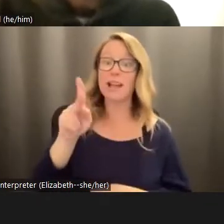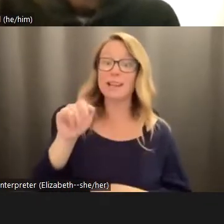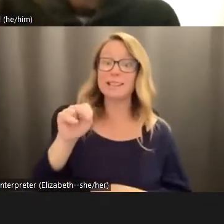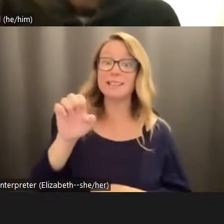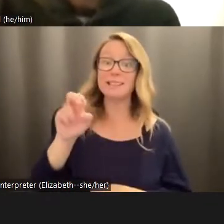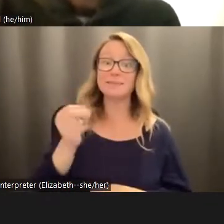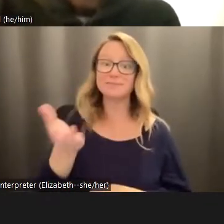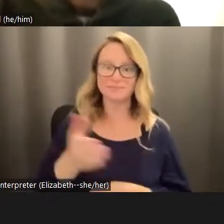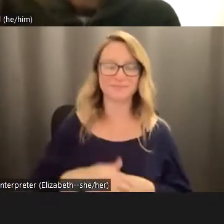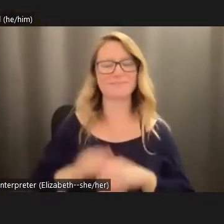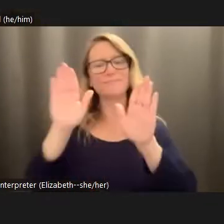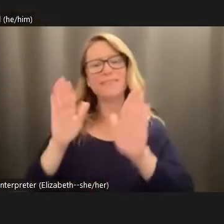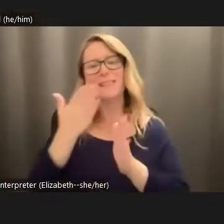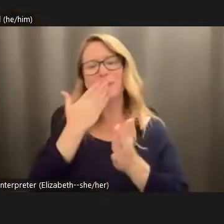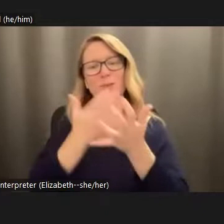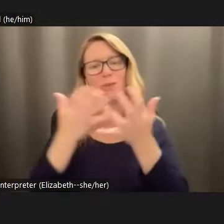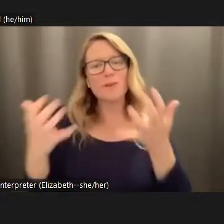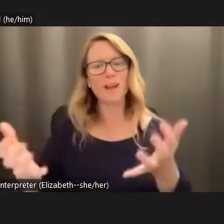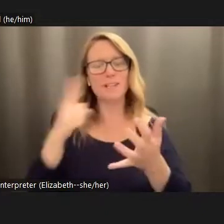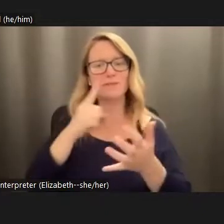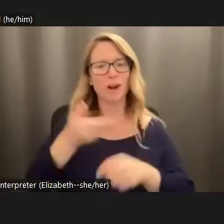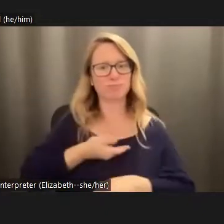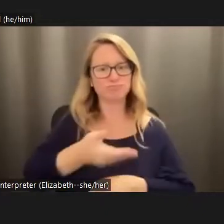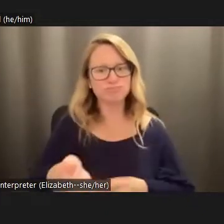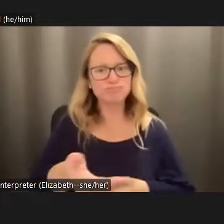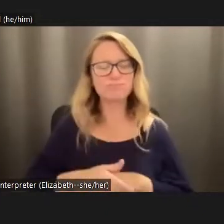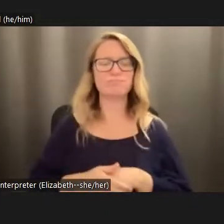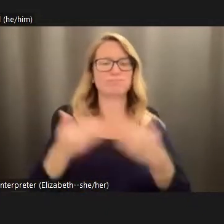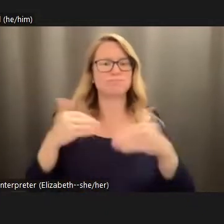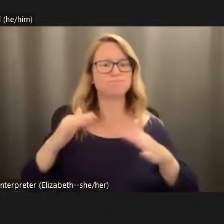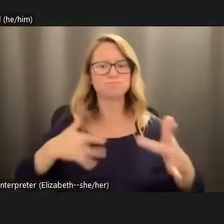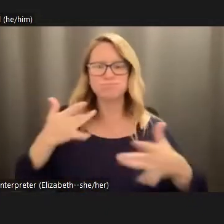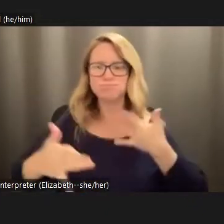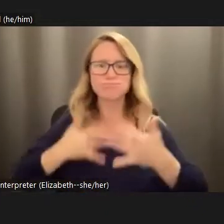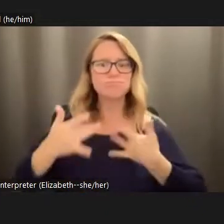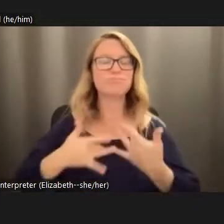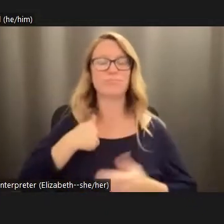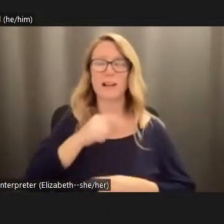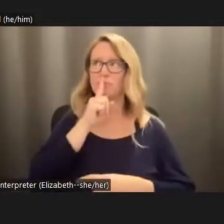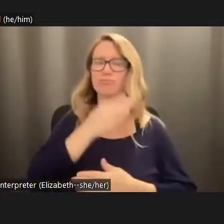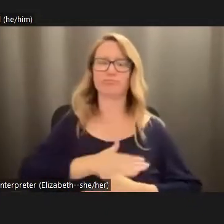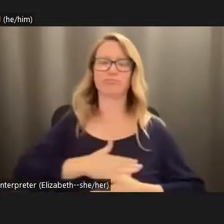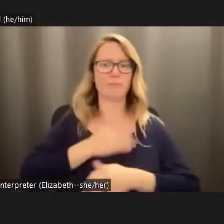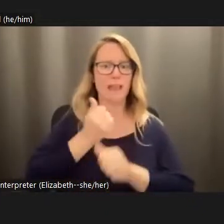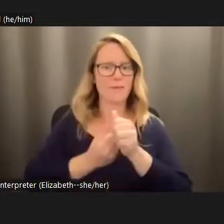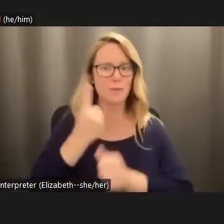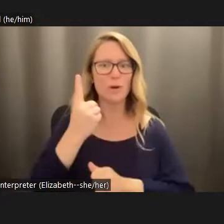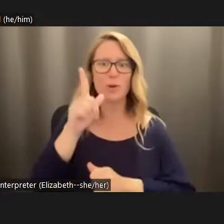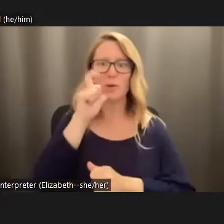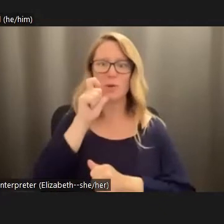Right, thank you so much for inviting me. This is so exciting and I really appreciate everybody who's logging in late